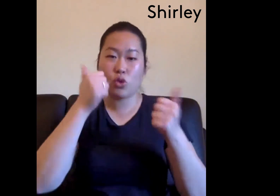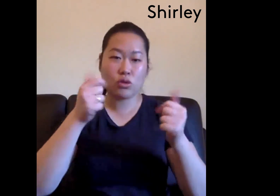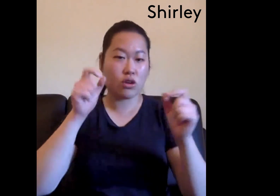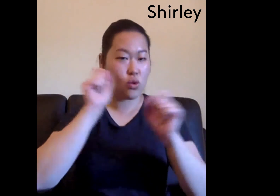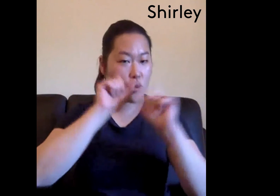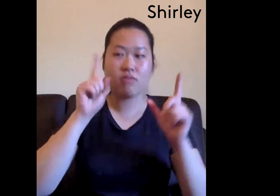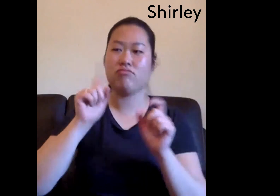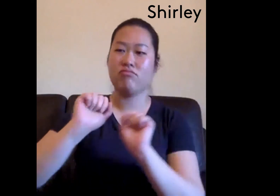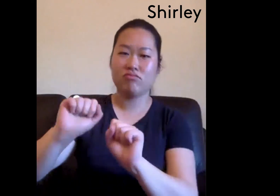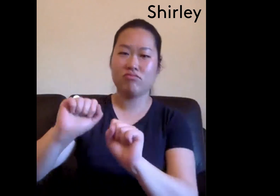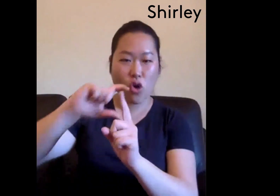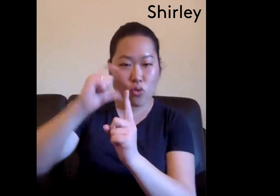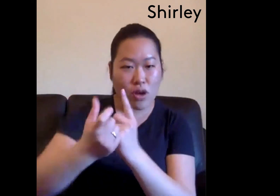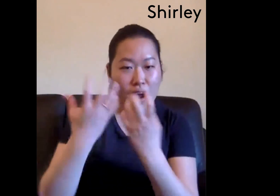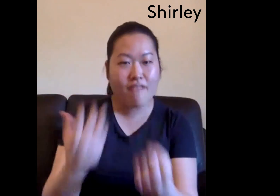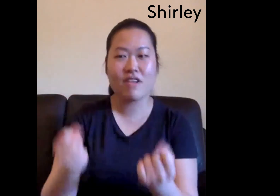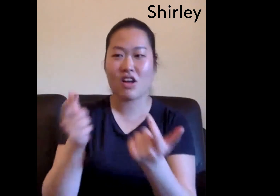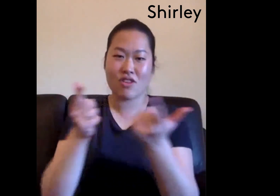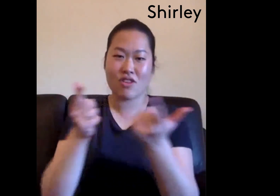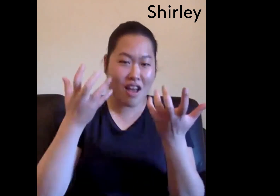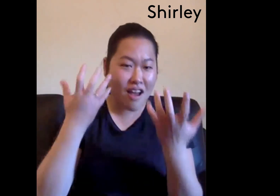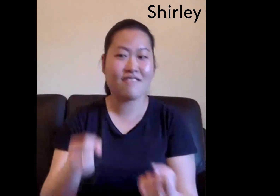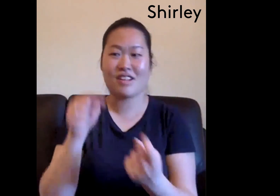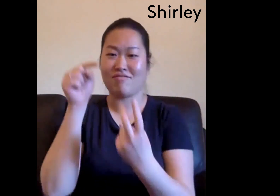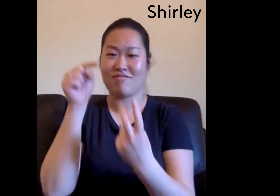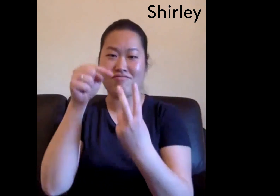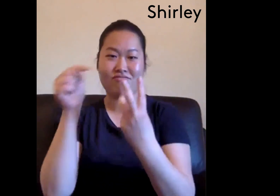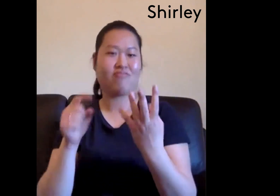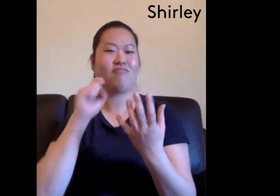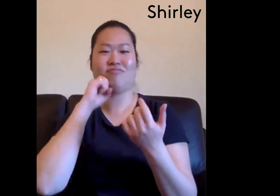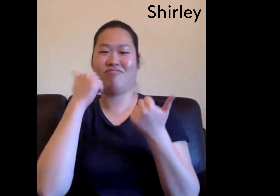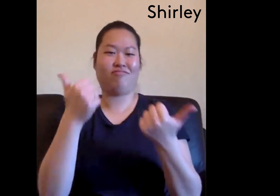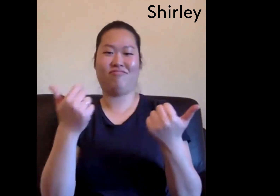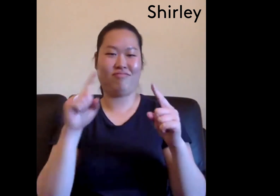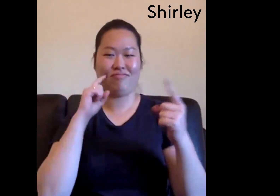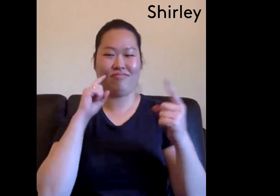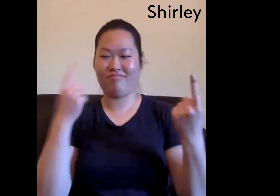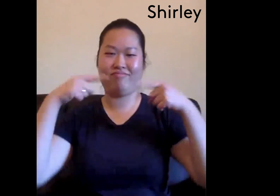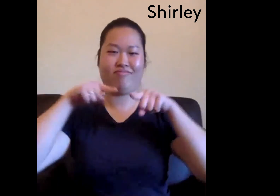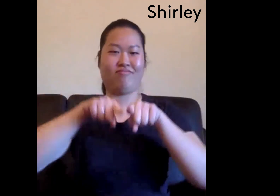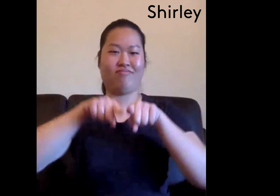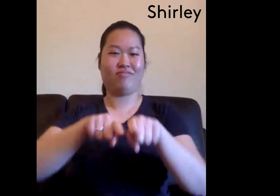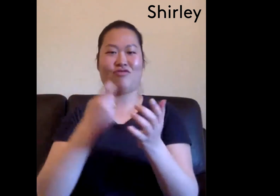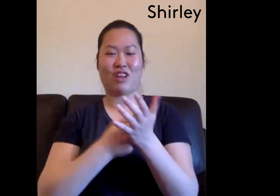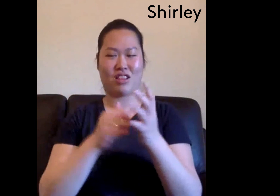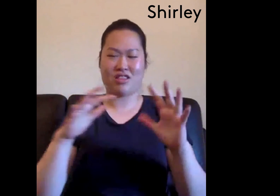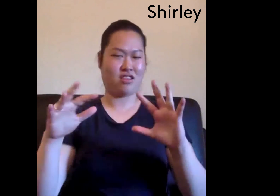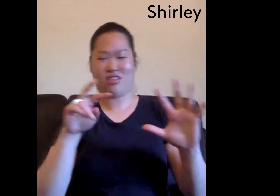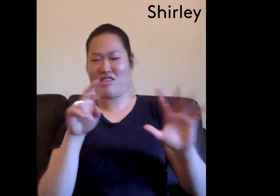accessibility is really important and awareness of You know our language our culture